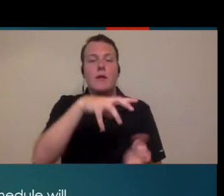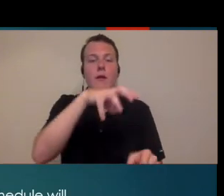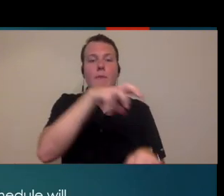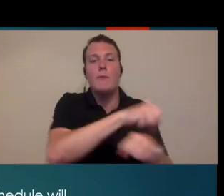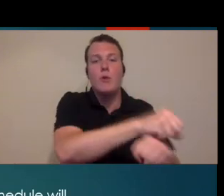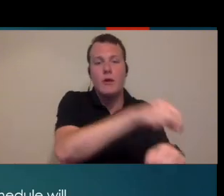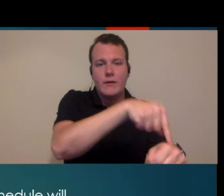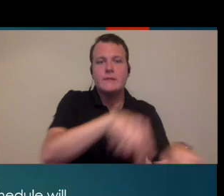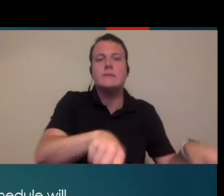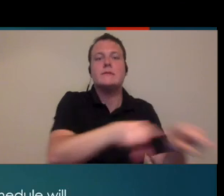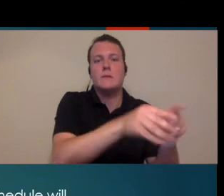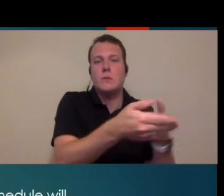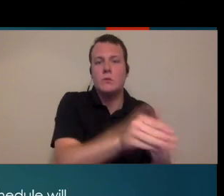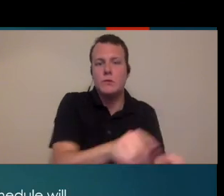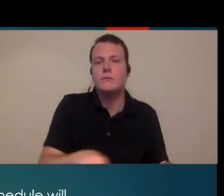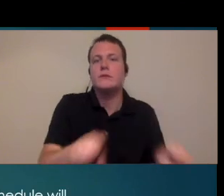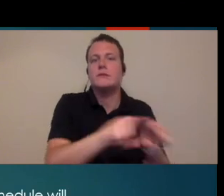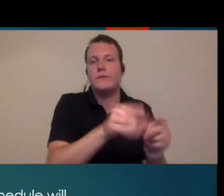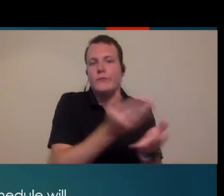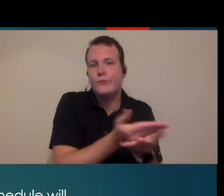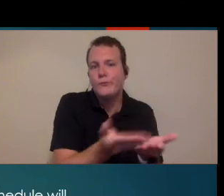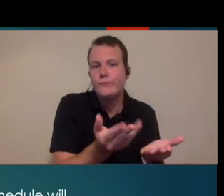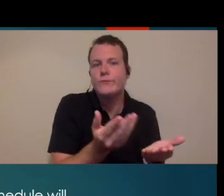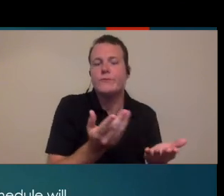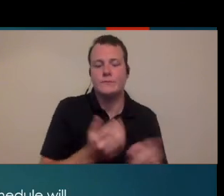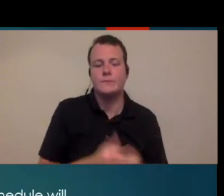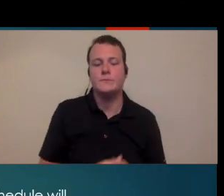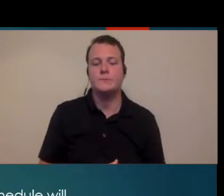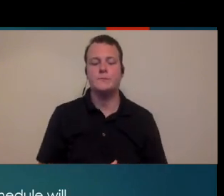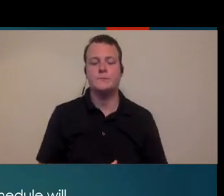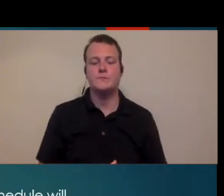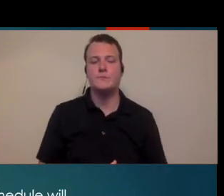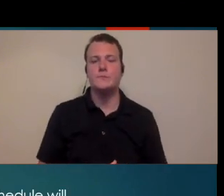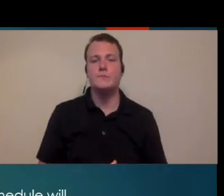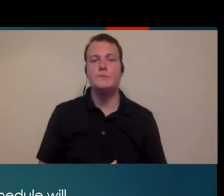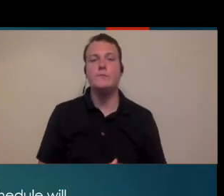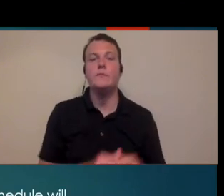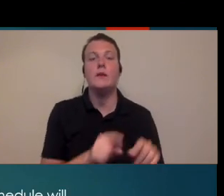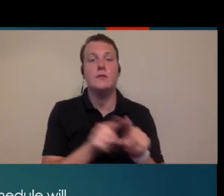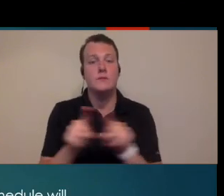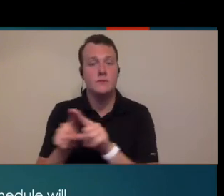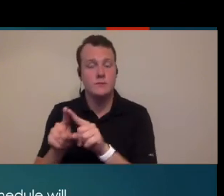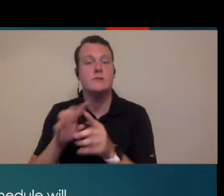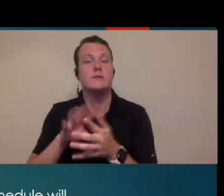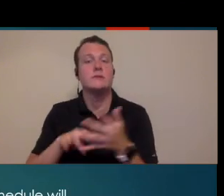those rooms or those resources that you have. and then also, in terms of